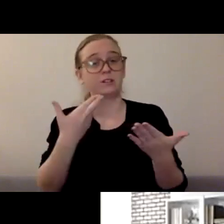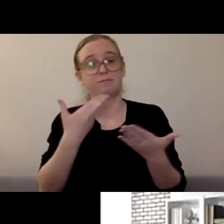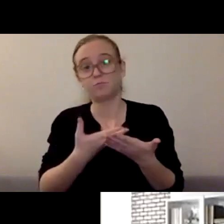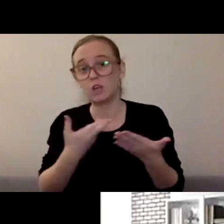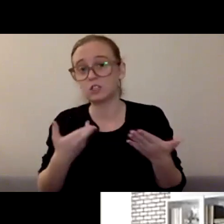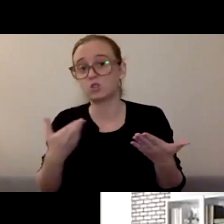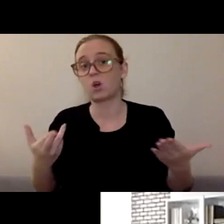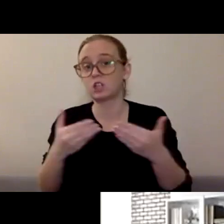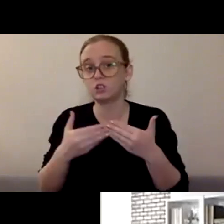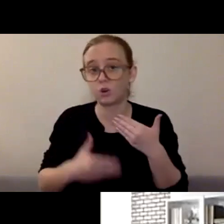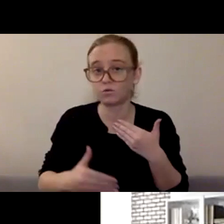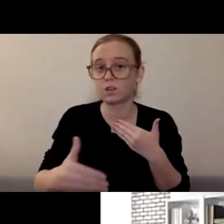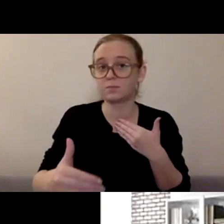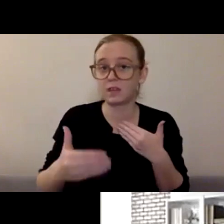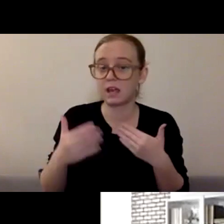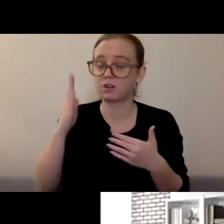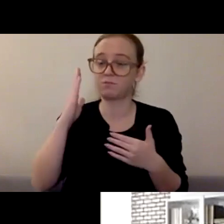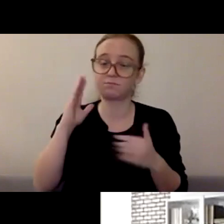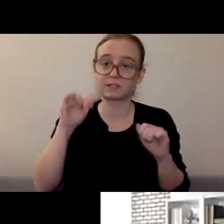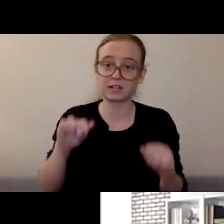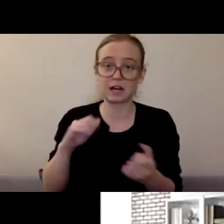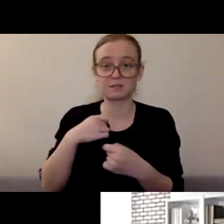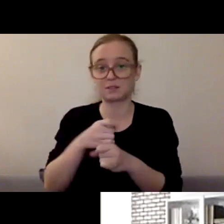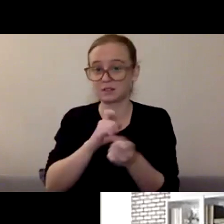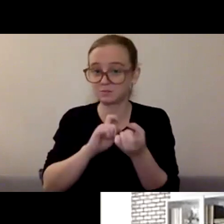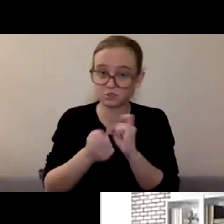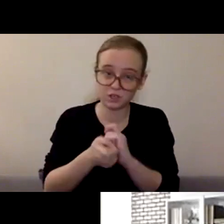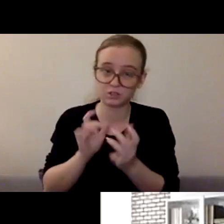Yeah, I would 100% agree with that. And sometimes I hear folks say,